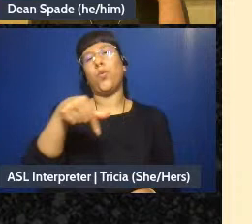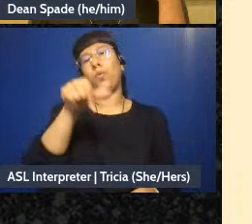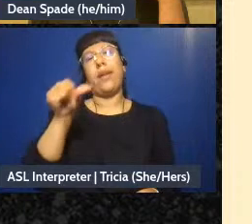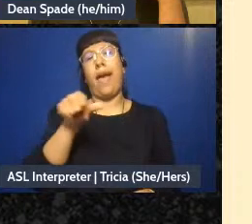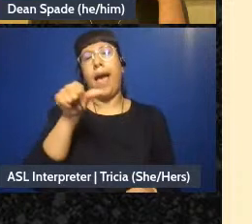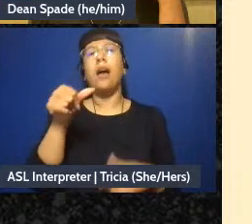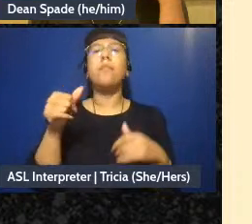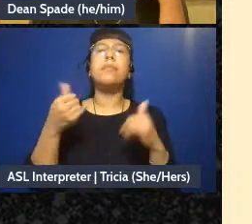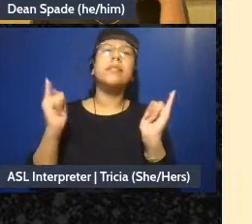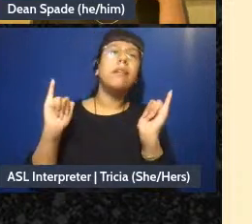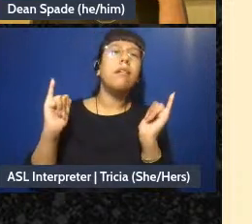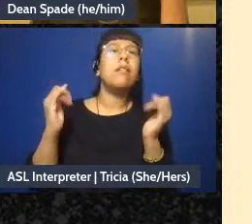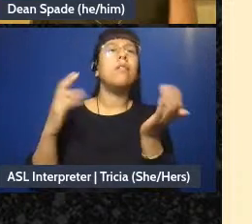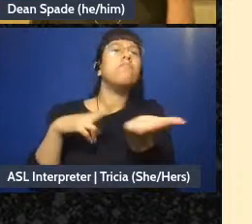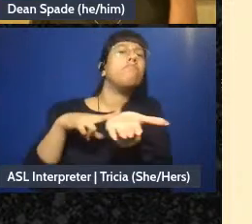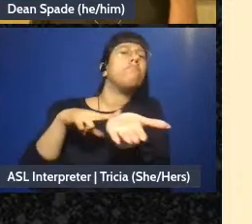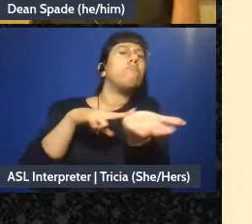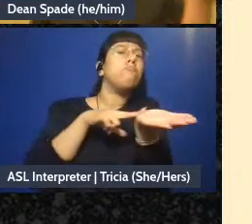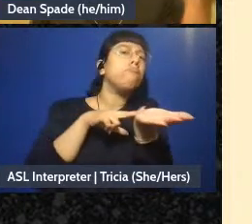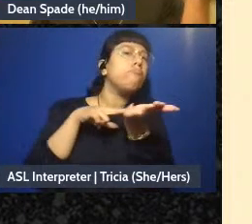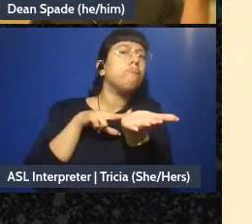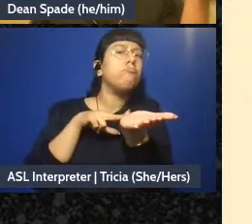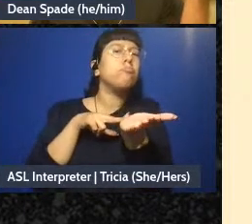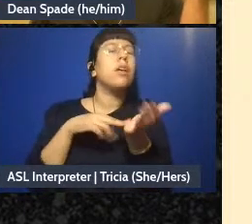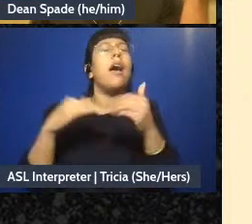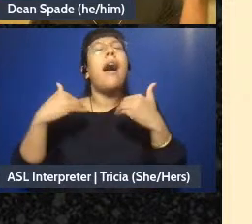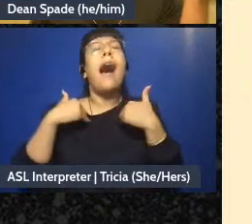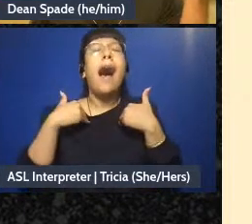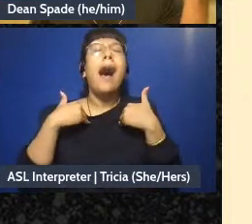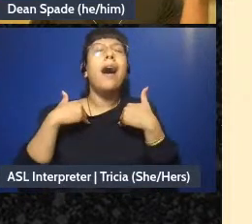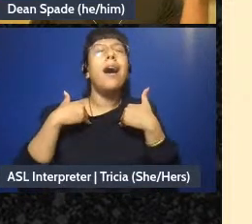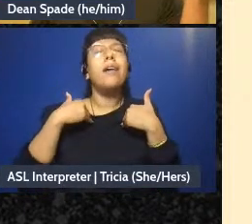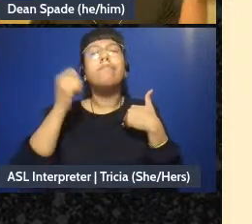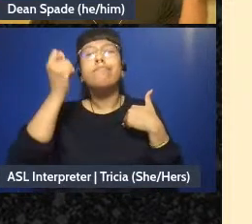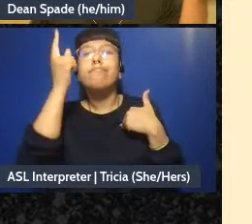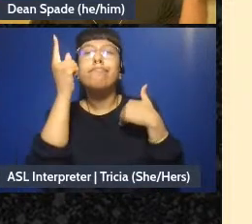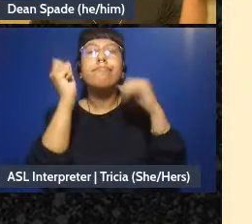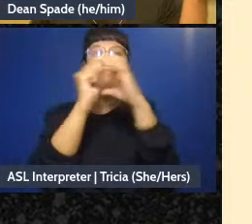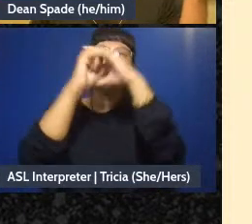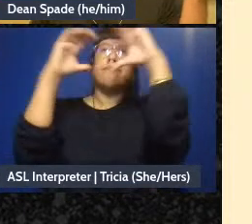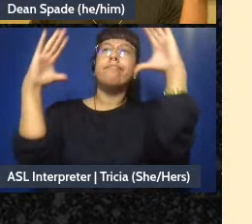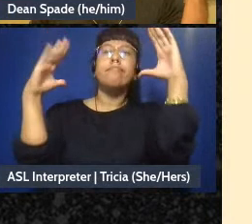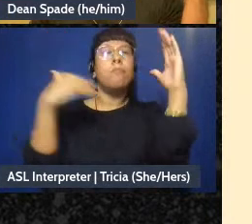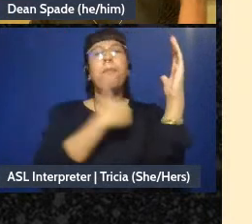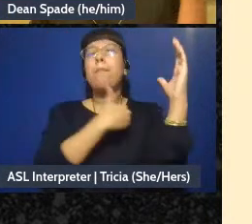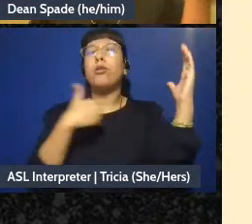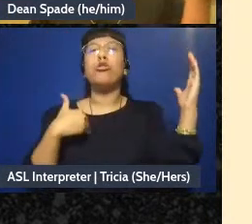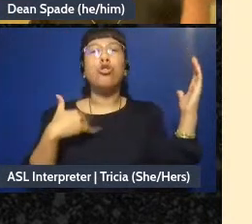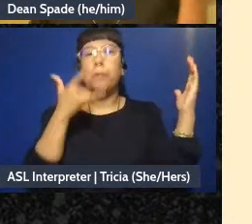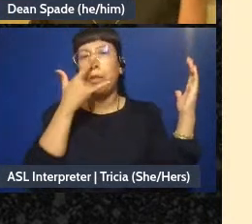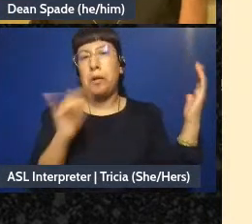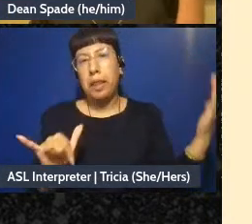what just that it's useful to have some idea about what constitutes membership and who can make what